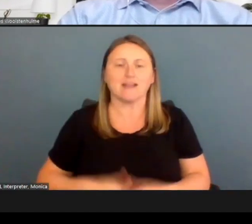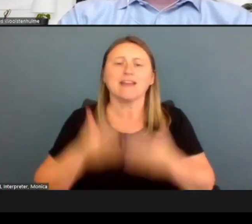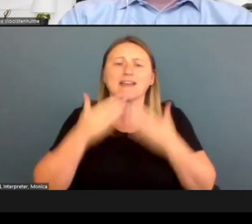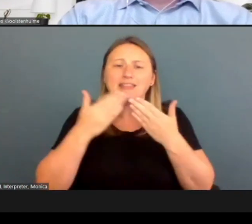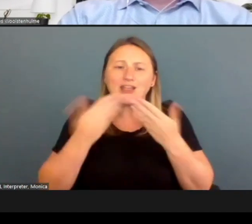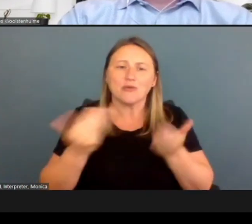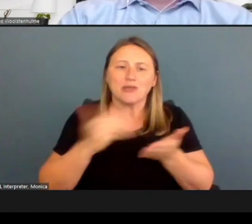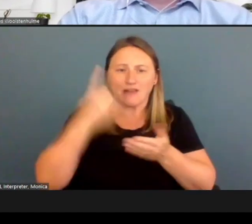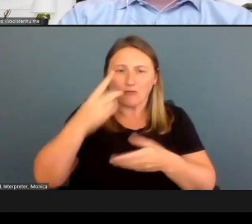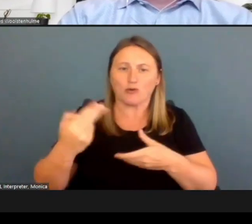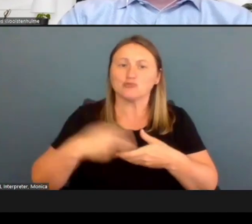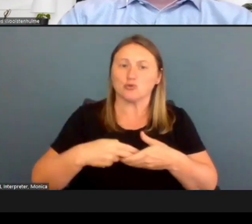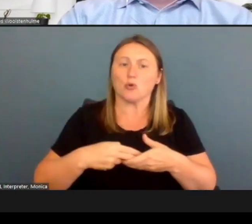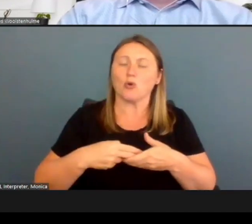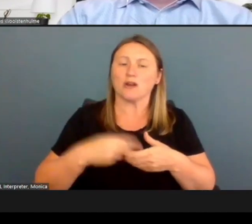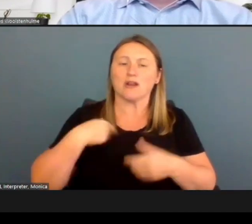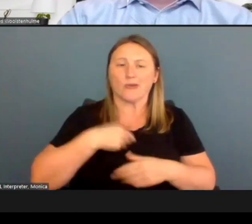and we hope that you find this very helpful.